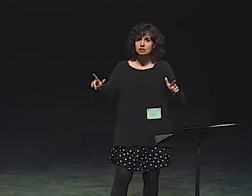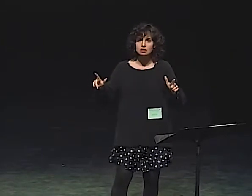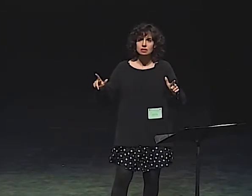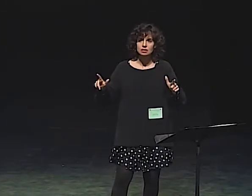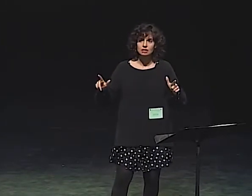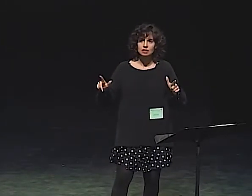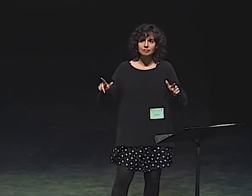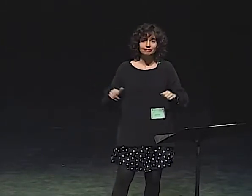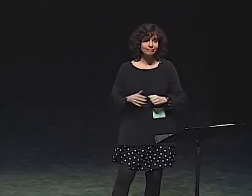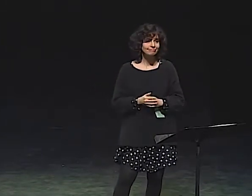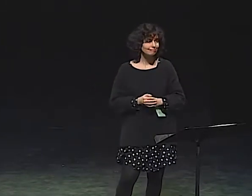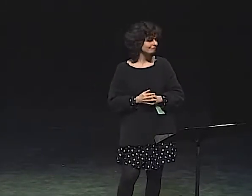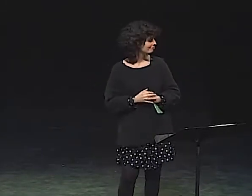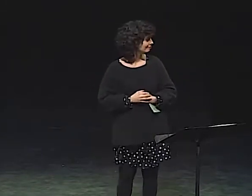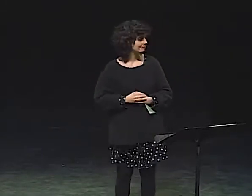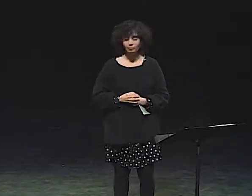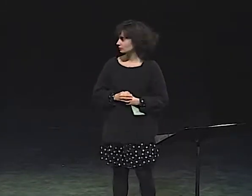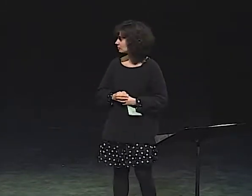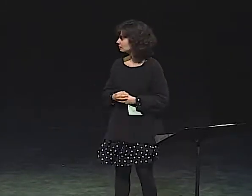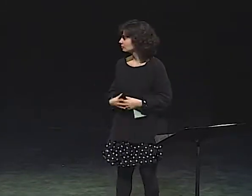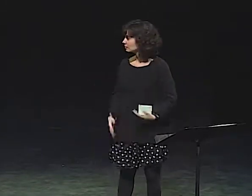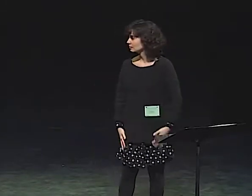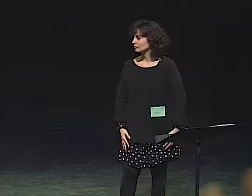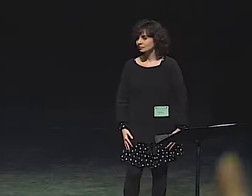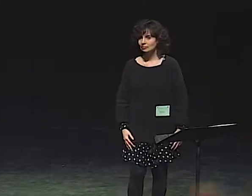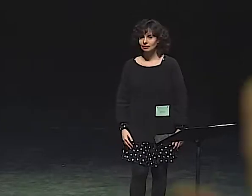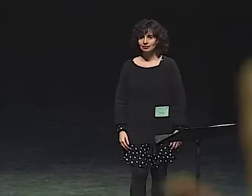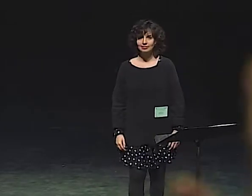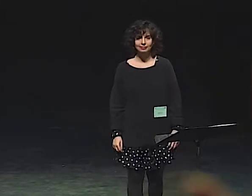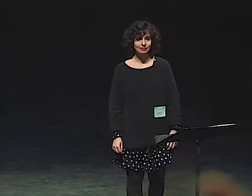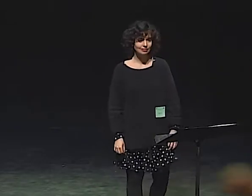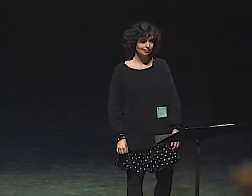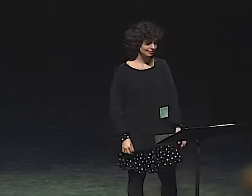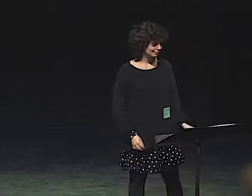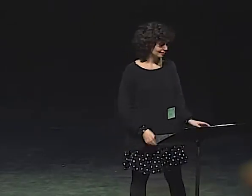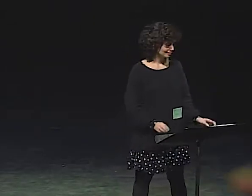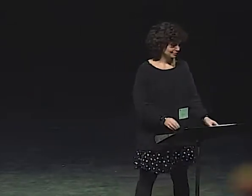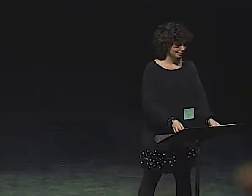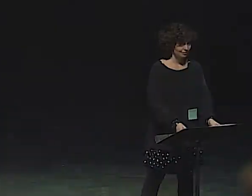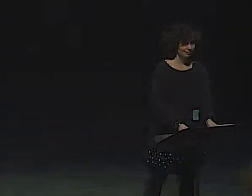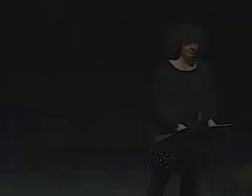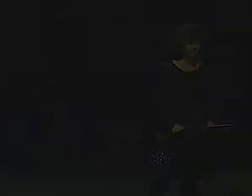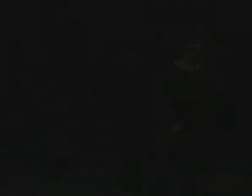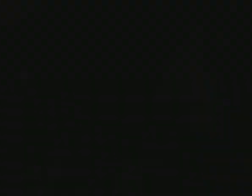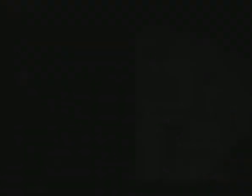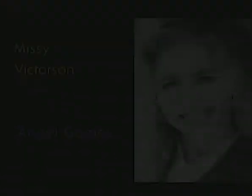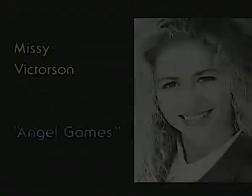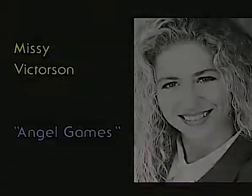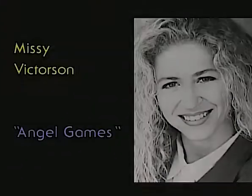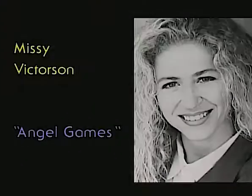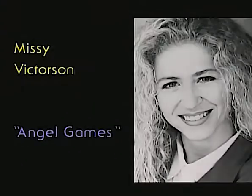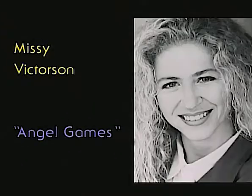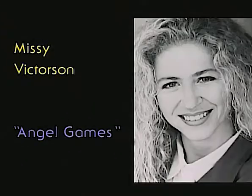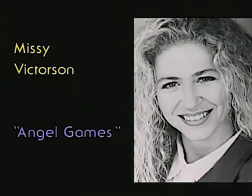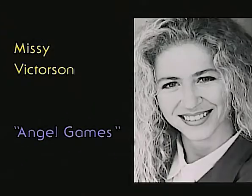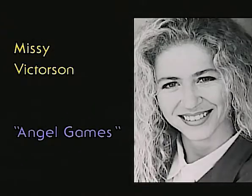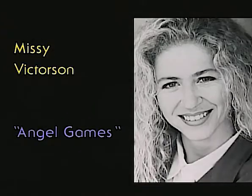SO THERE ARE 3 LEVELS THAT YOU CAN SEE JULIANNA IN THIS PERFORMANCE.